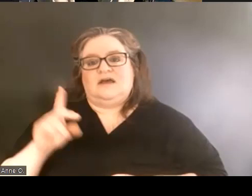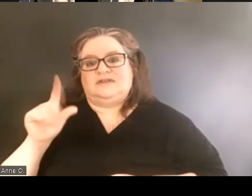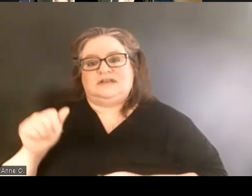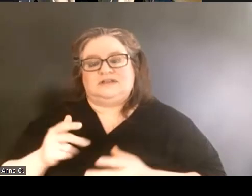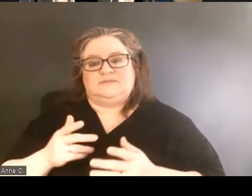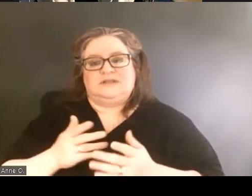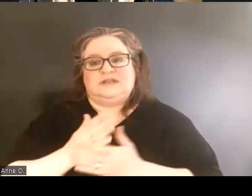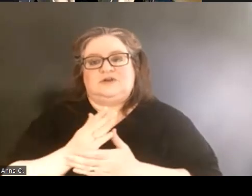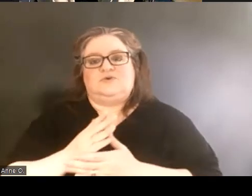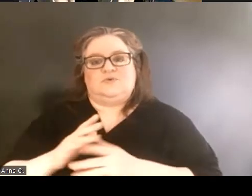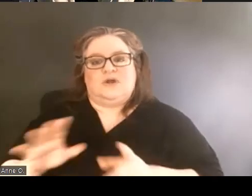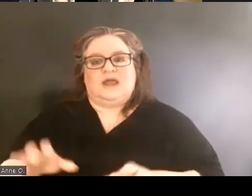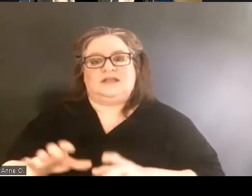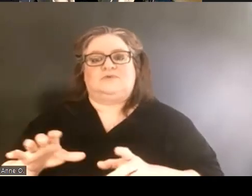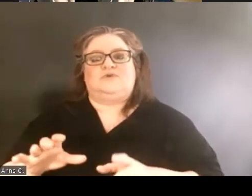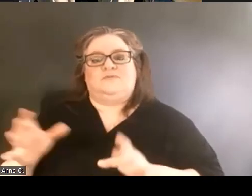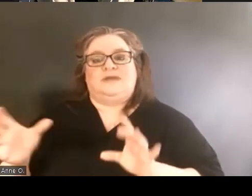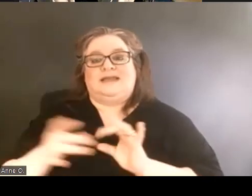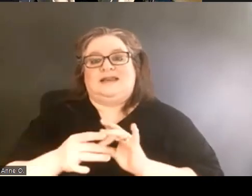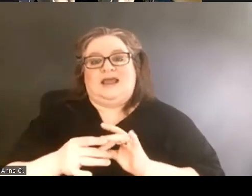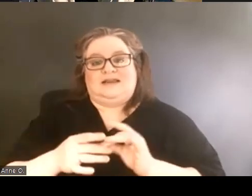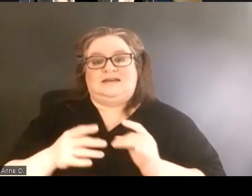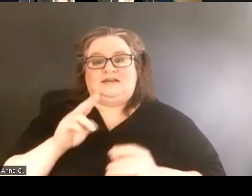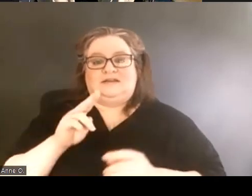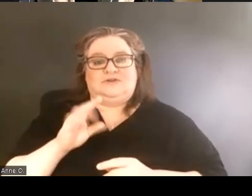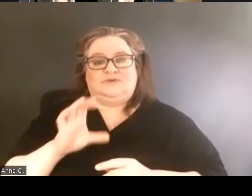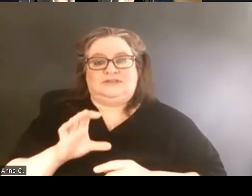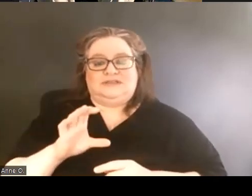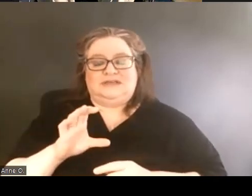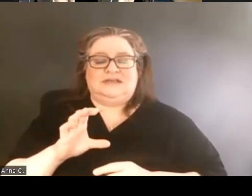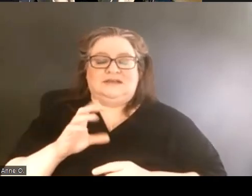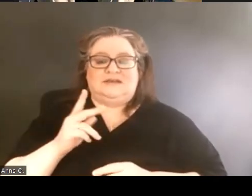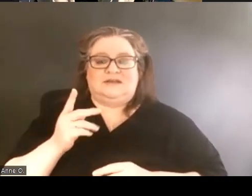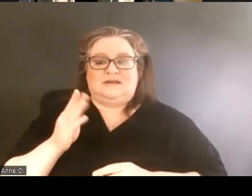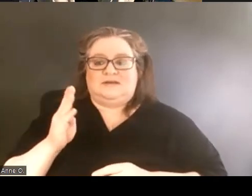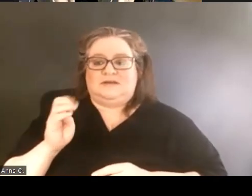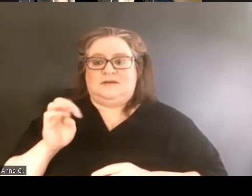connected to UC Berkeley is very well known in many parts.